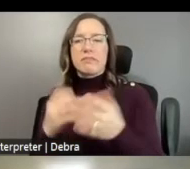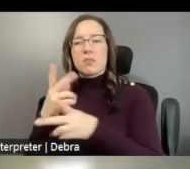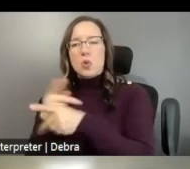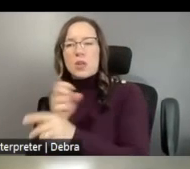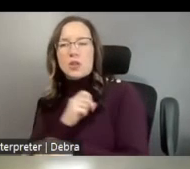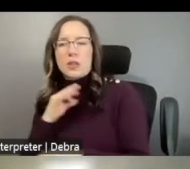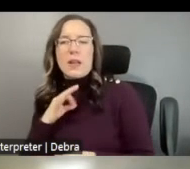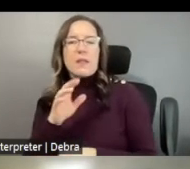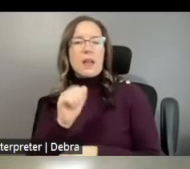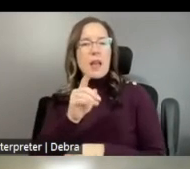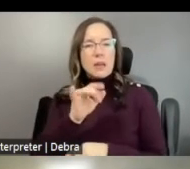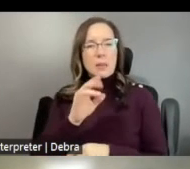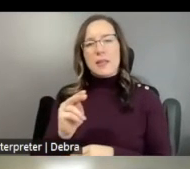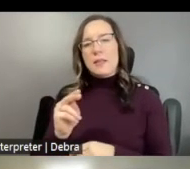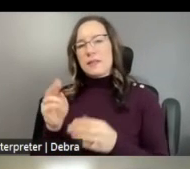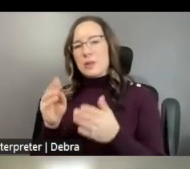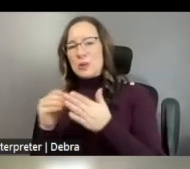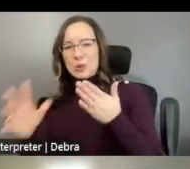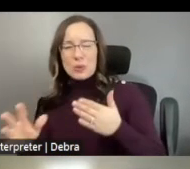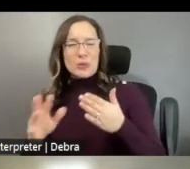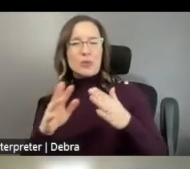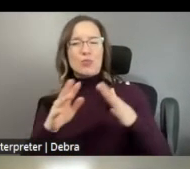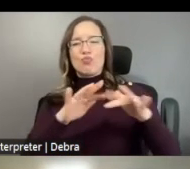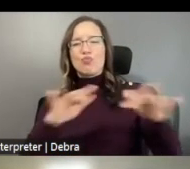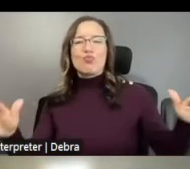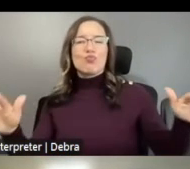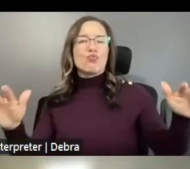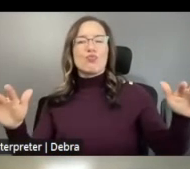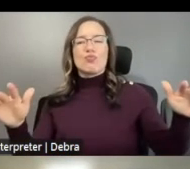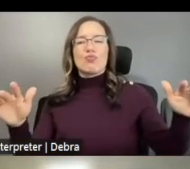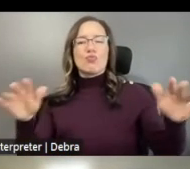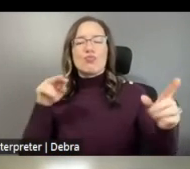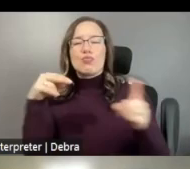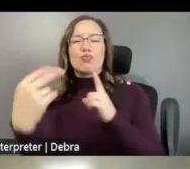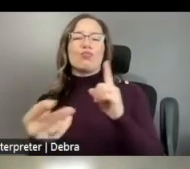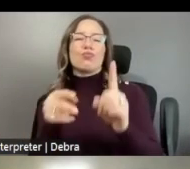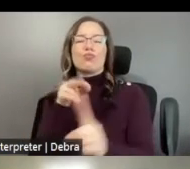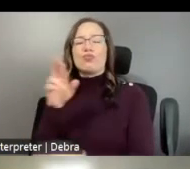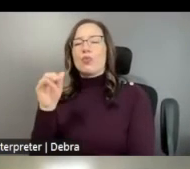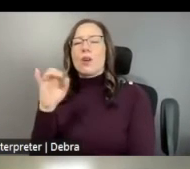AND STUDENTS FROM A WIDE VARIETY OF AESTHETIC VIEWPOINTS, RACIAL AND ETHNIC BACKGROUNDS,